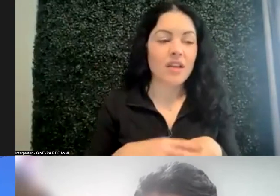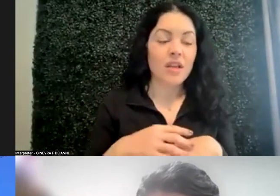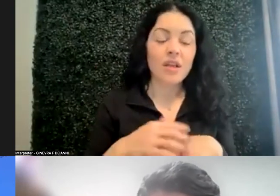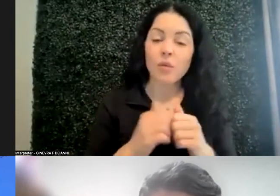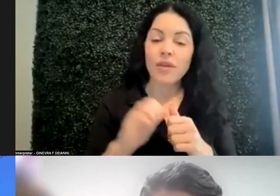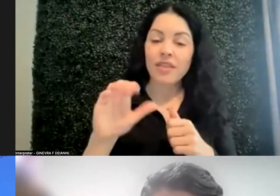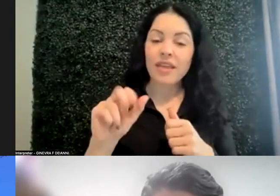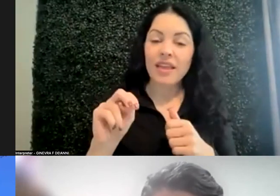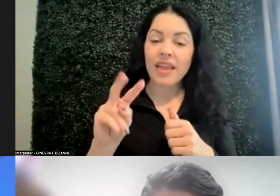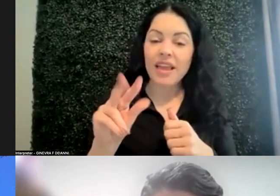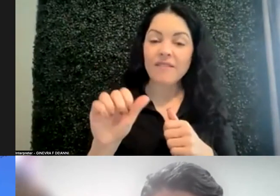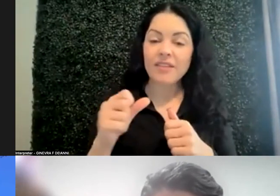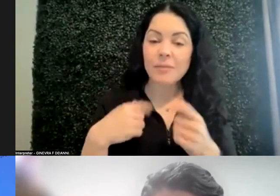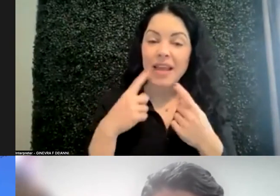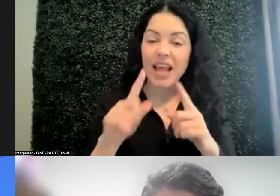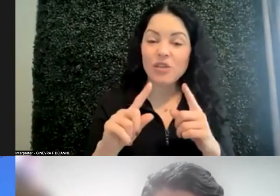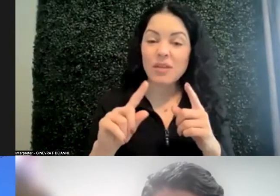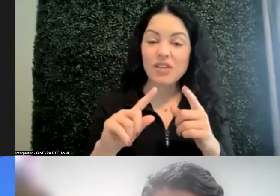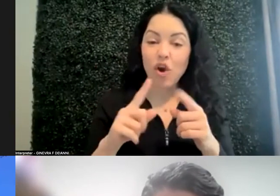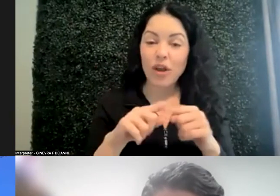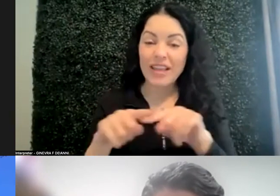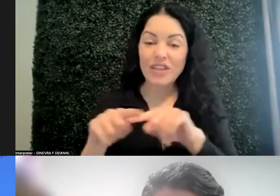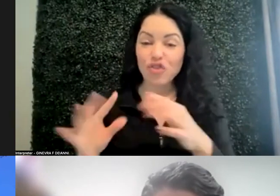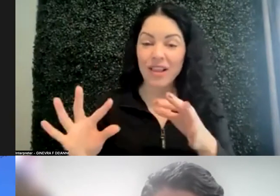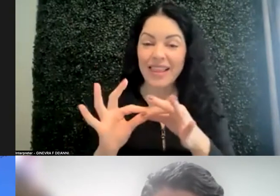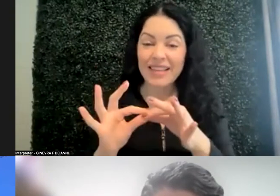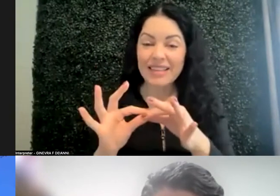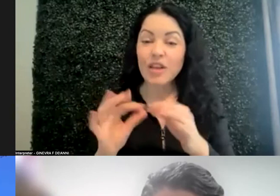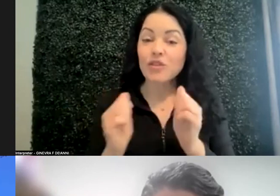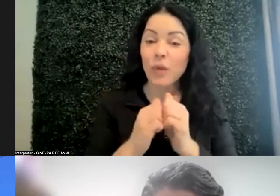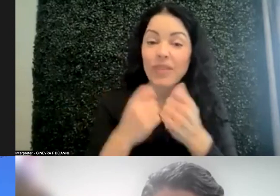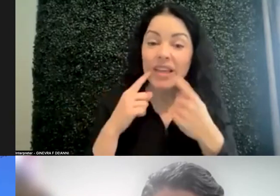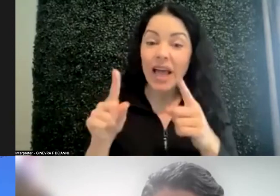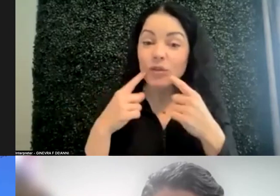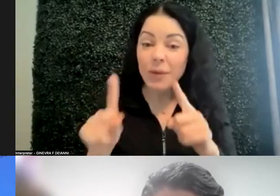were all interlinked so from email they'd to-do list. Oh, can you do that?